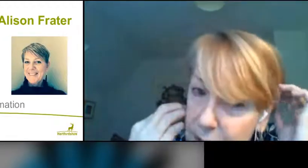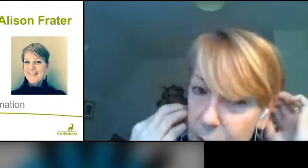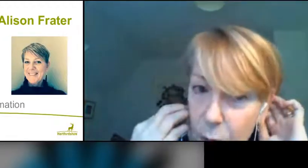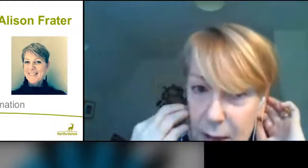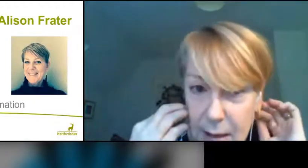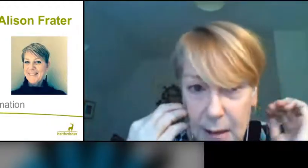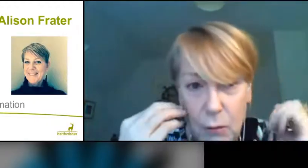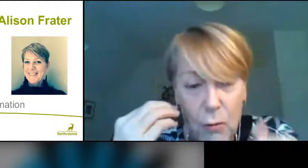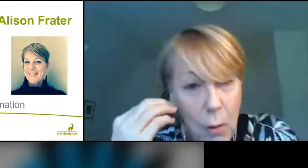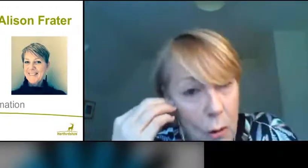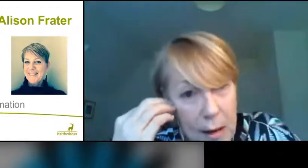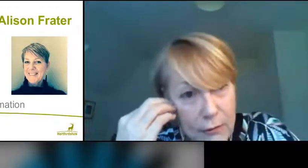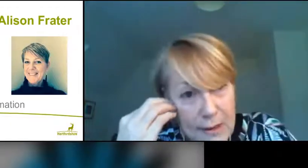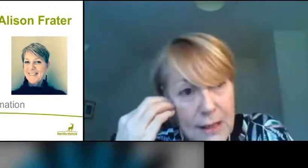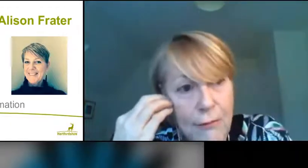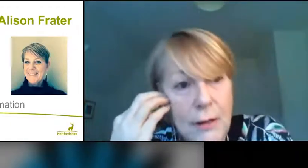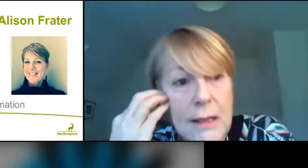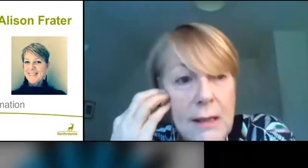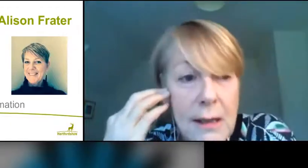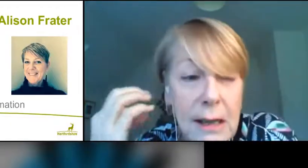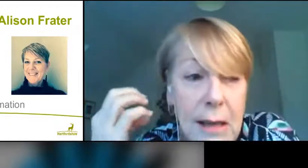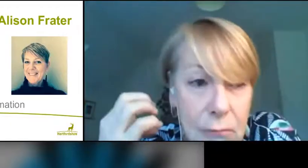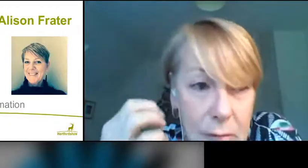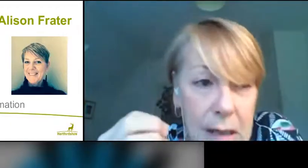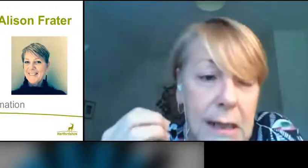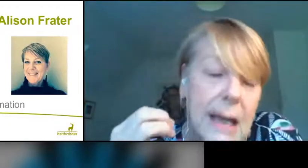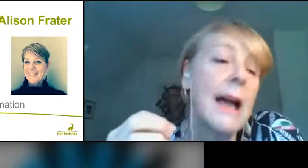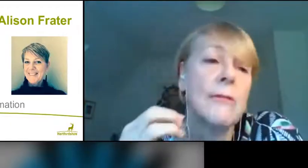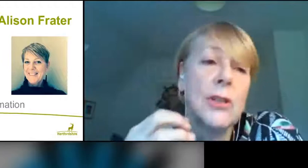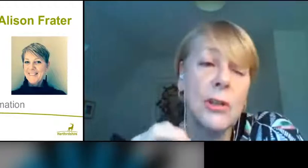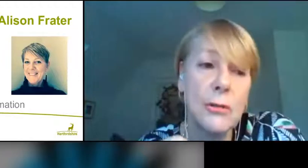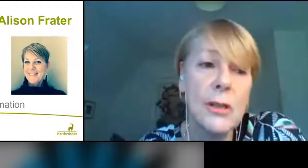I think what we're learning more and more about face coverings, is that they really can reduce